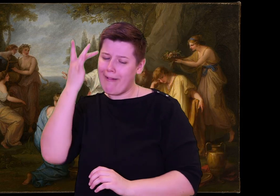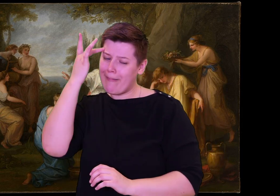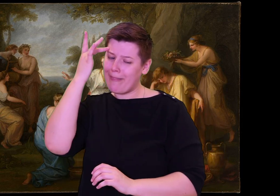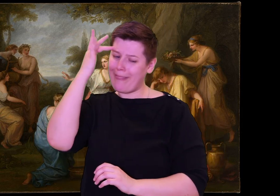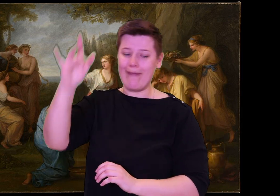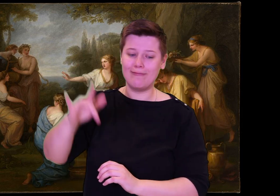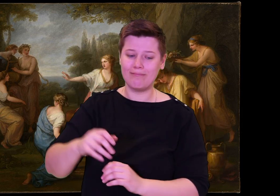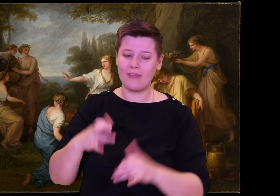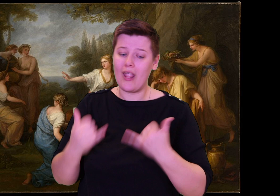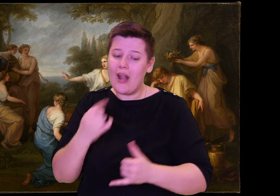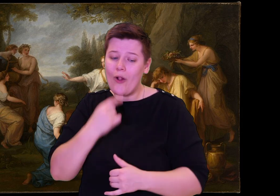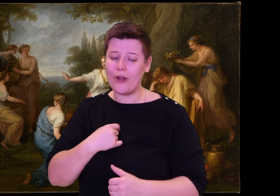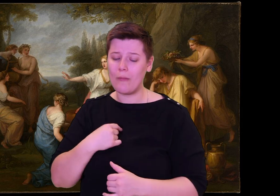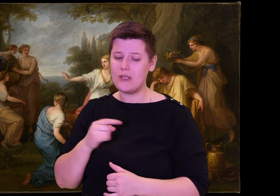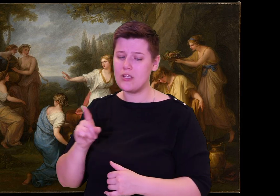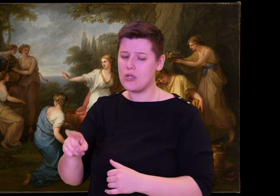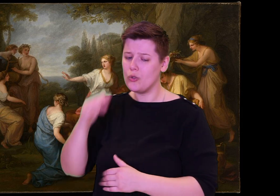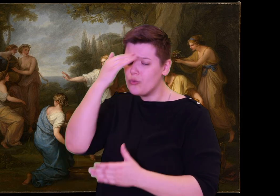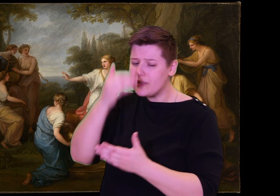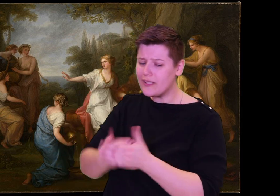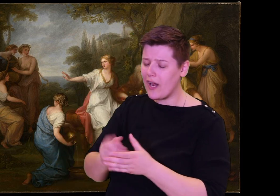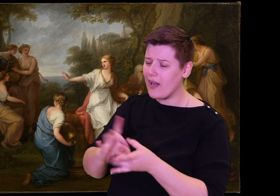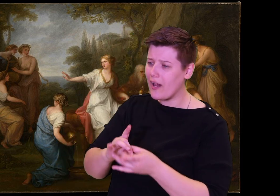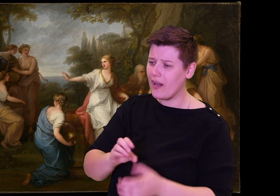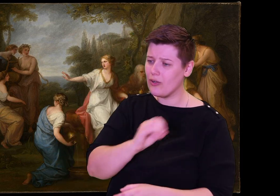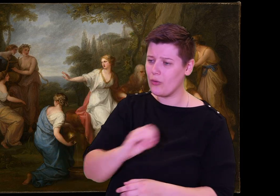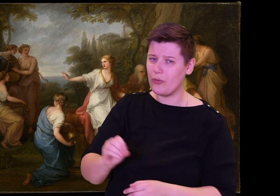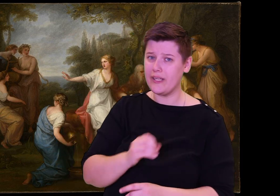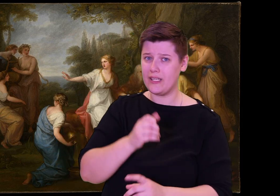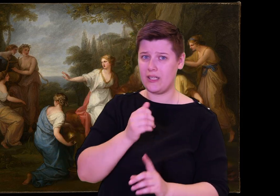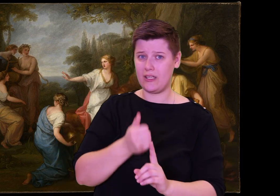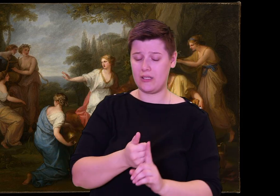He is resourceful.